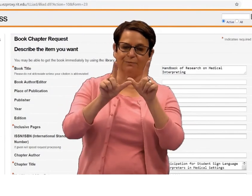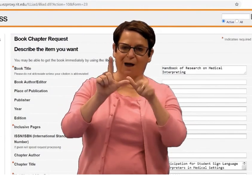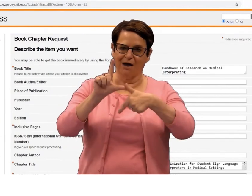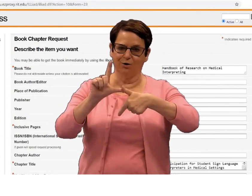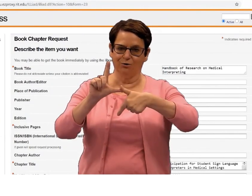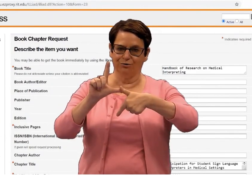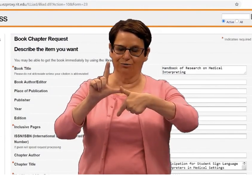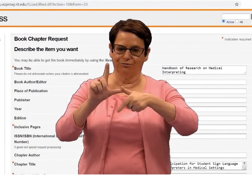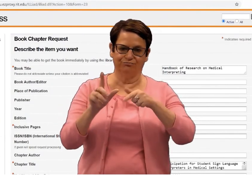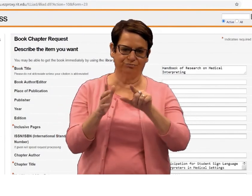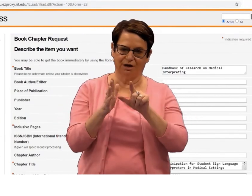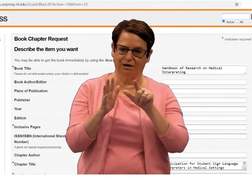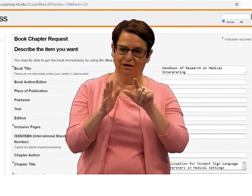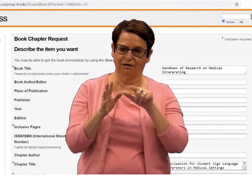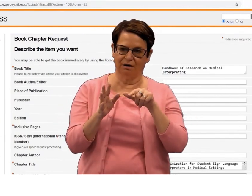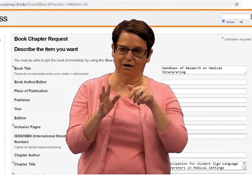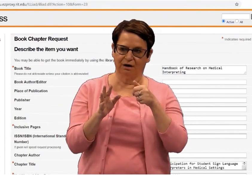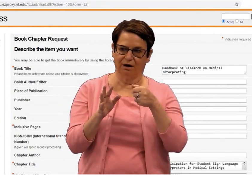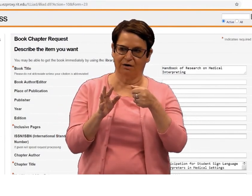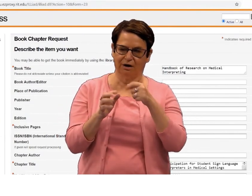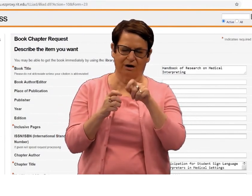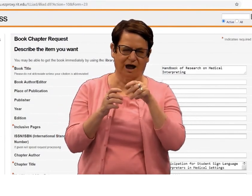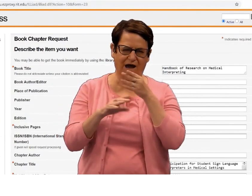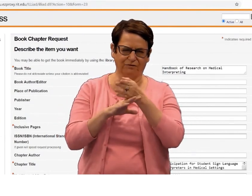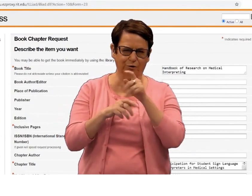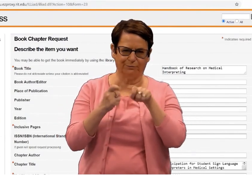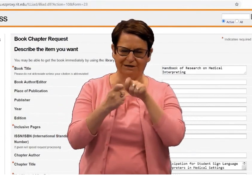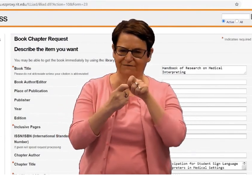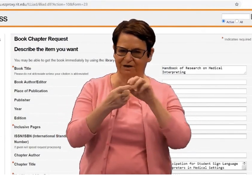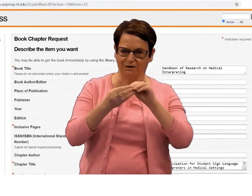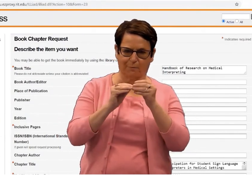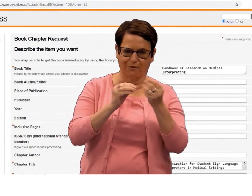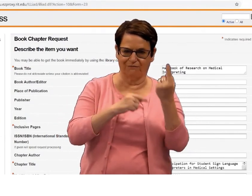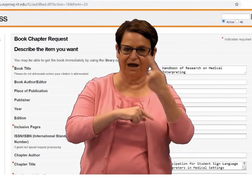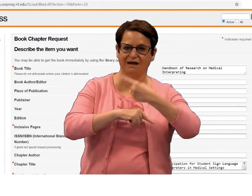This is because it will expire after a specific number of days.